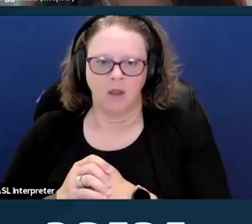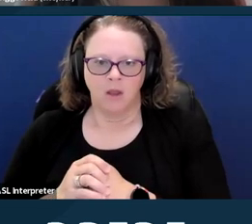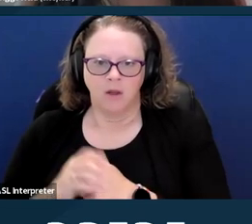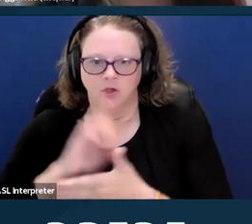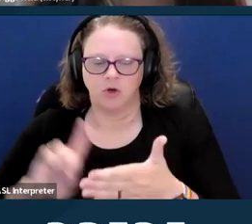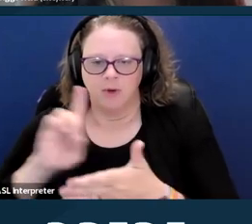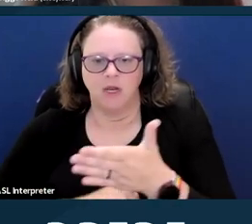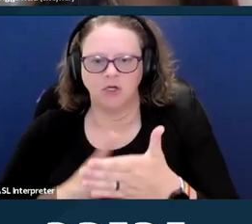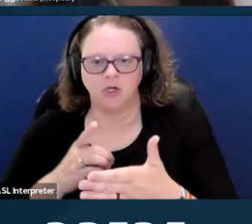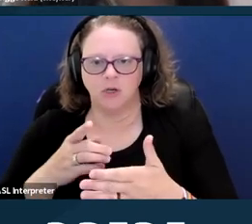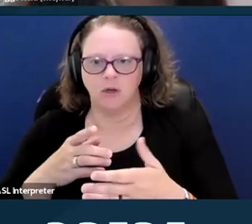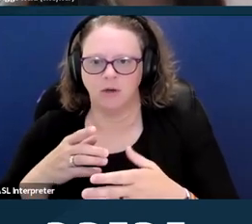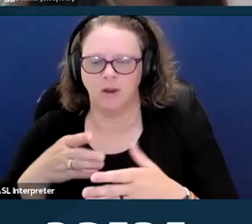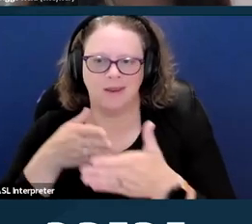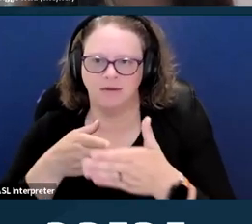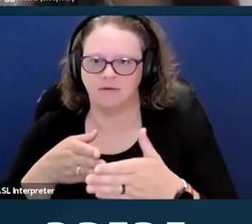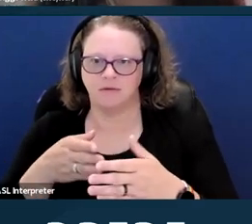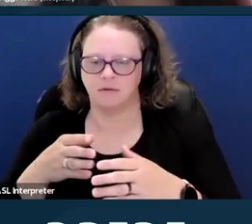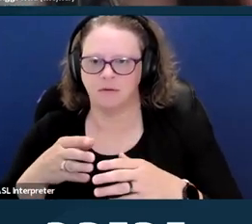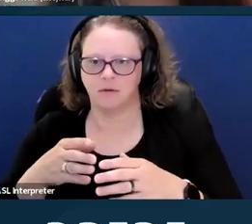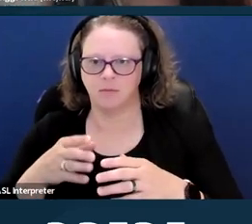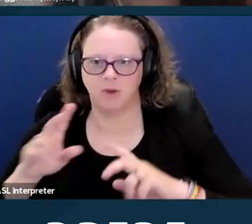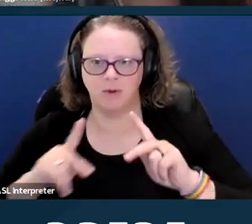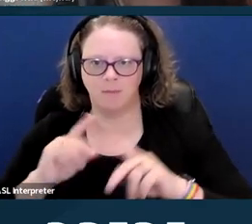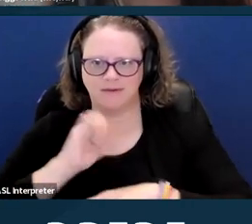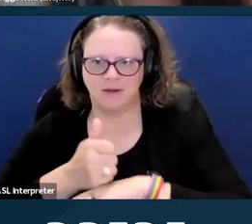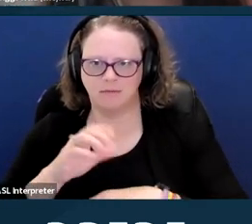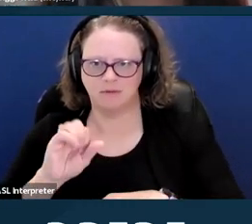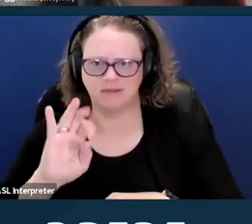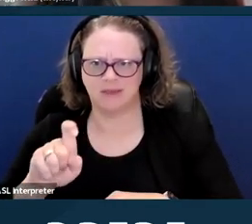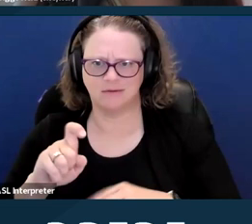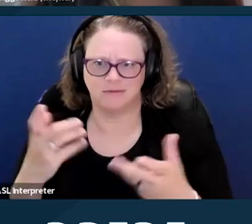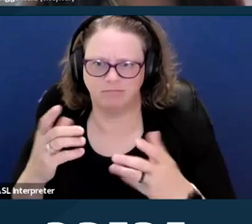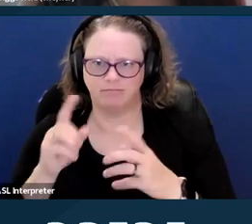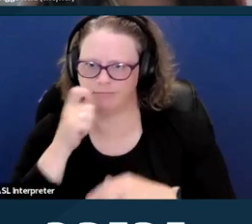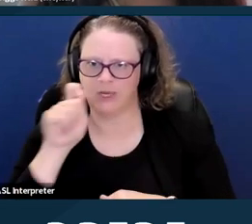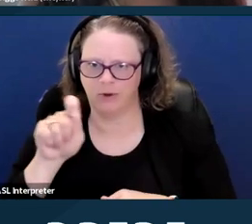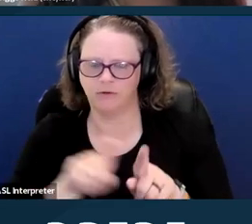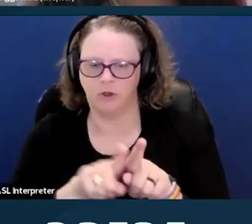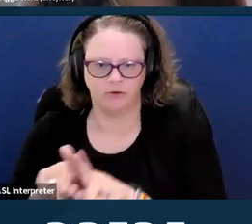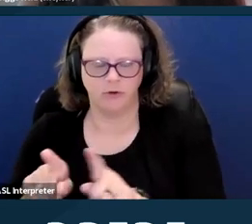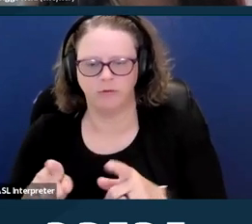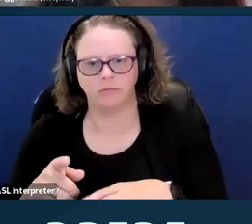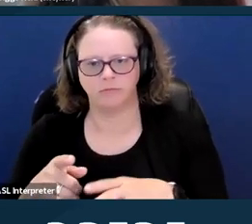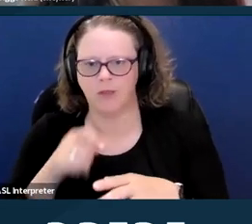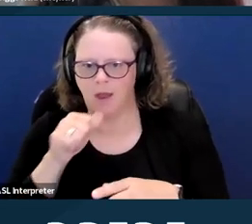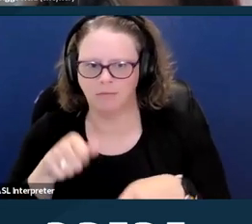There are also updates to applying these non-discrimination protections to patient care decision support tools